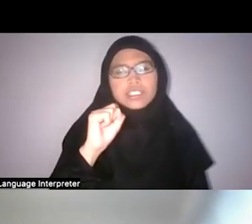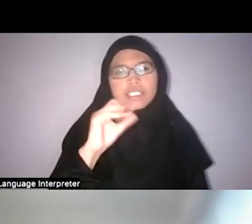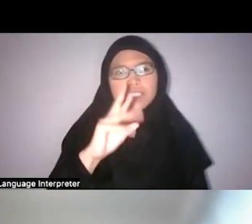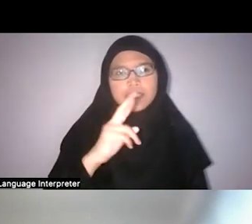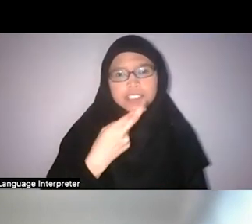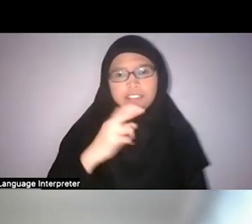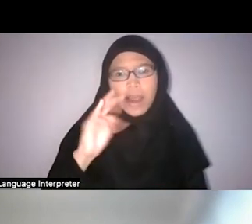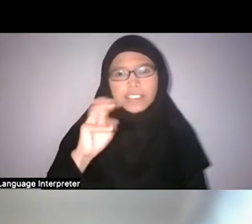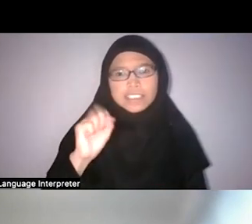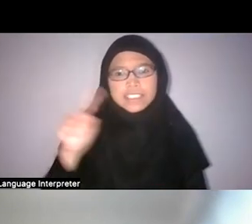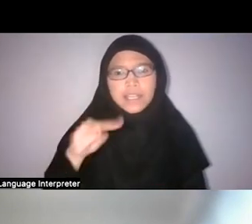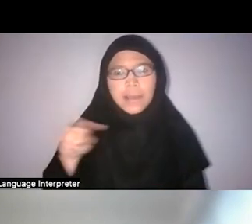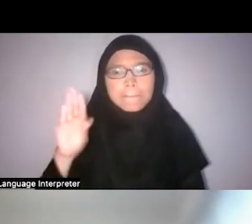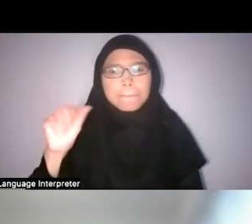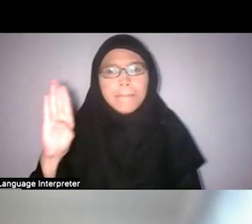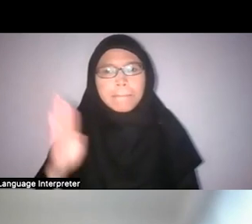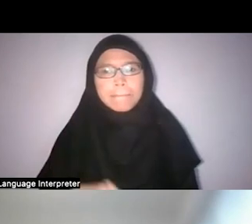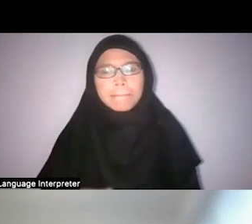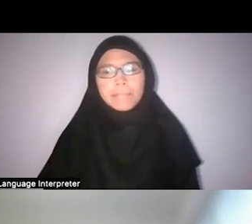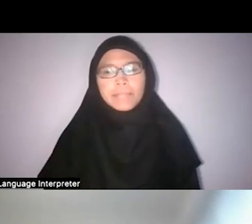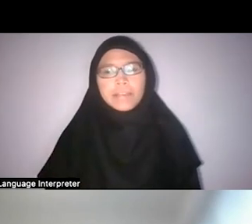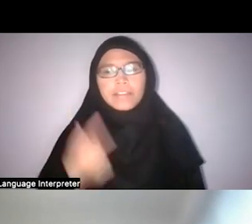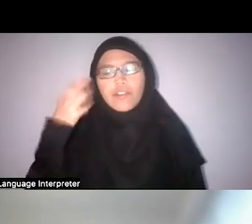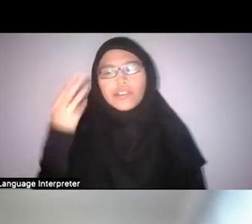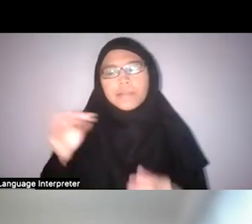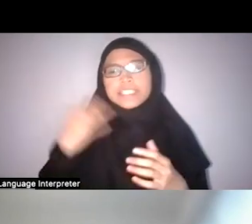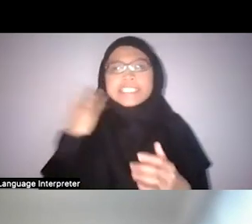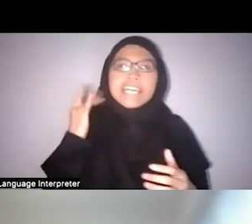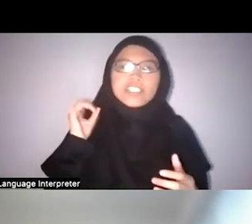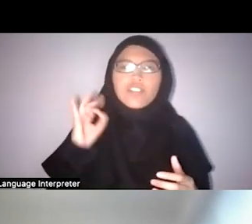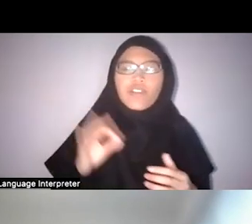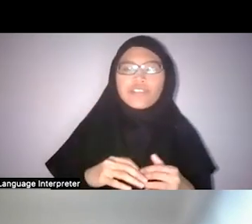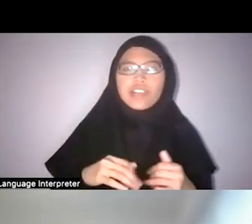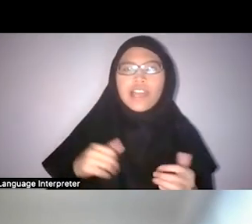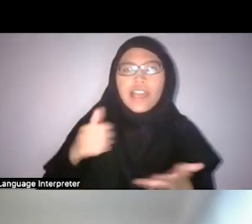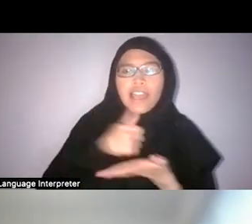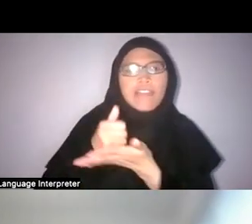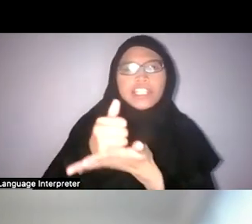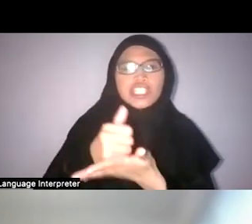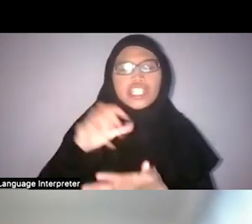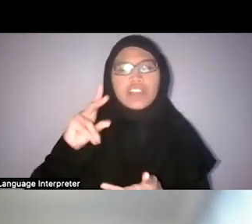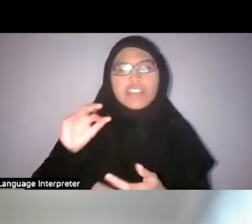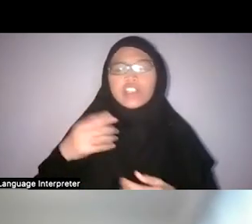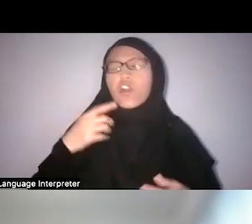For them it’s like a kind of… there’s a sense of adventure or longing or even sadness.